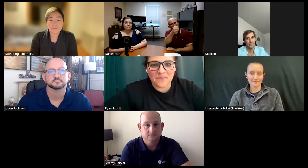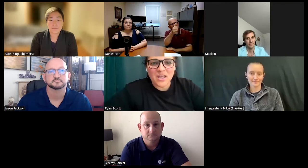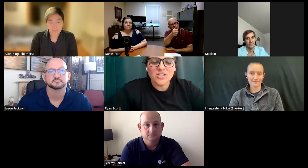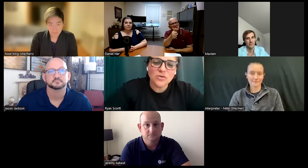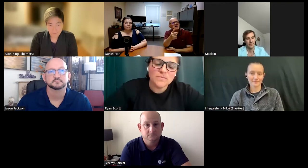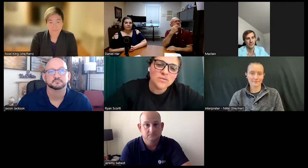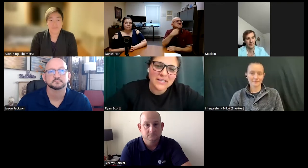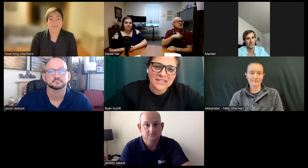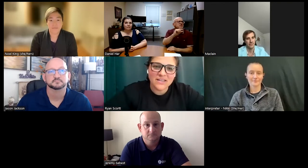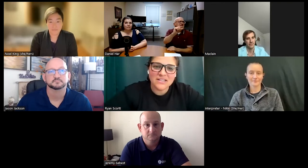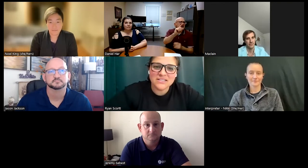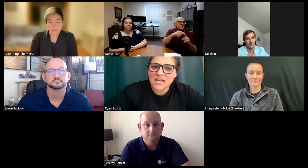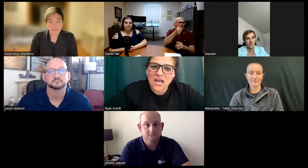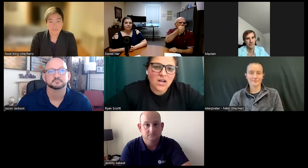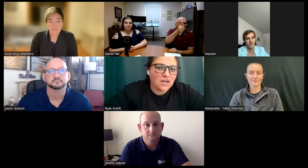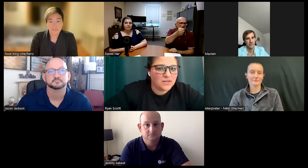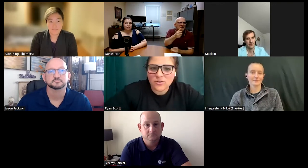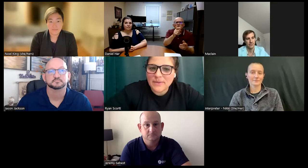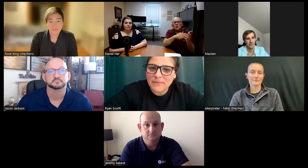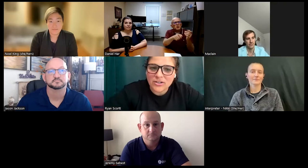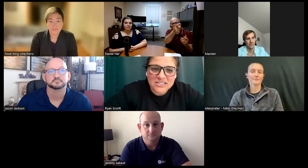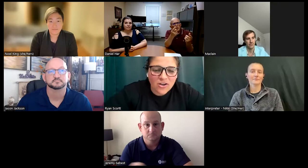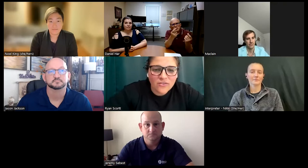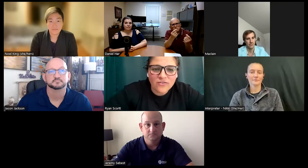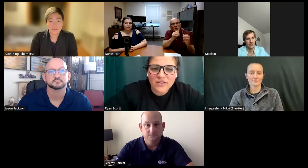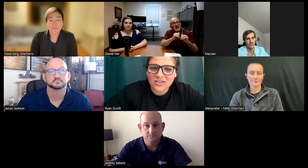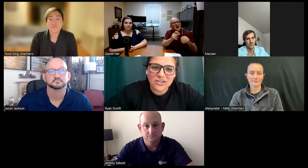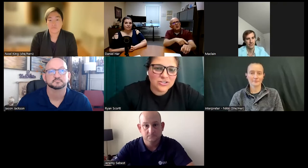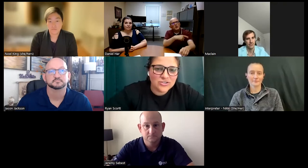So, do you mind giving us a little bit about yourself? Can you introduce